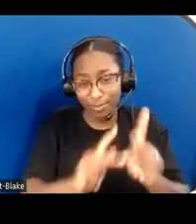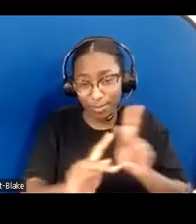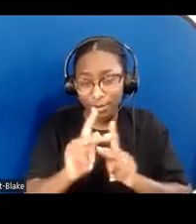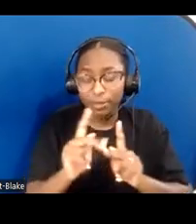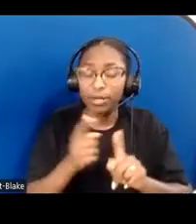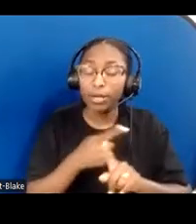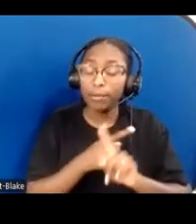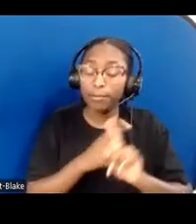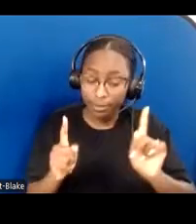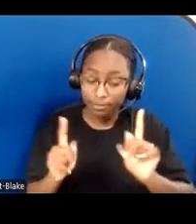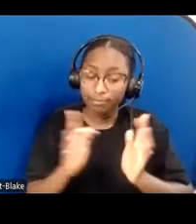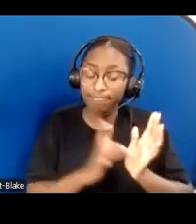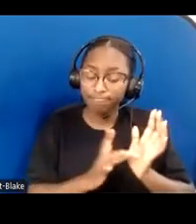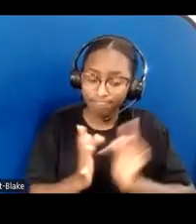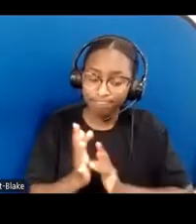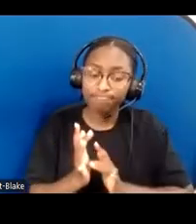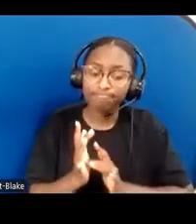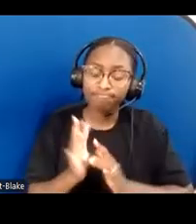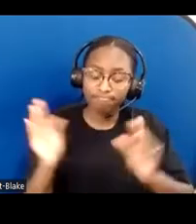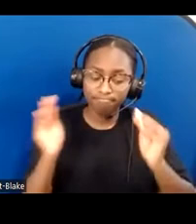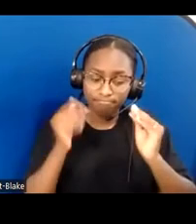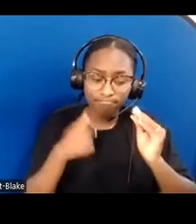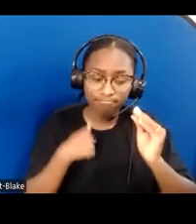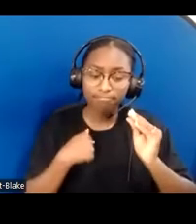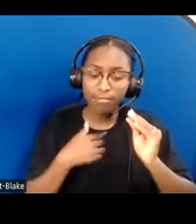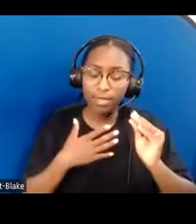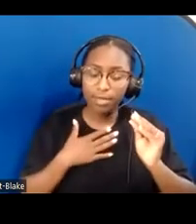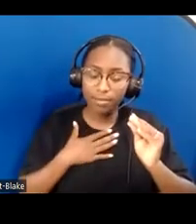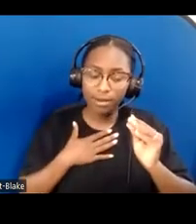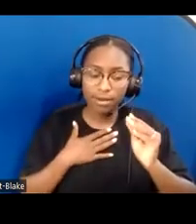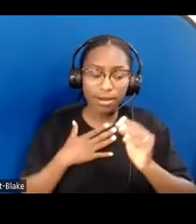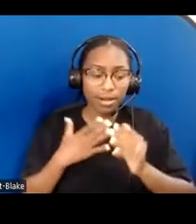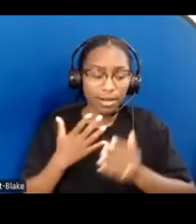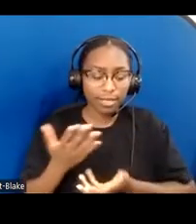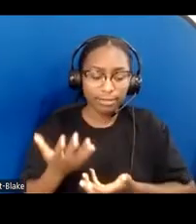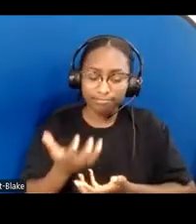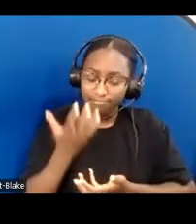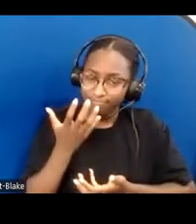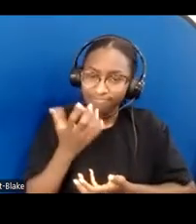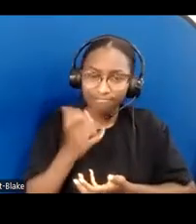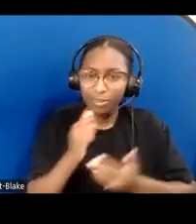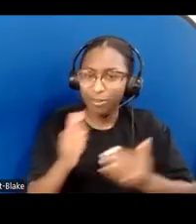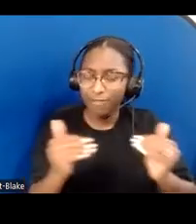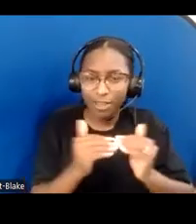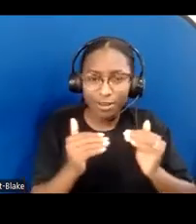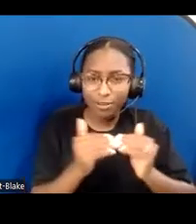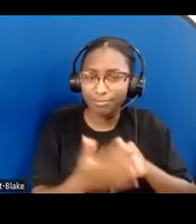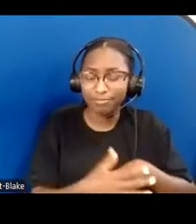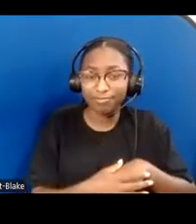is unfair and, in fact, is rooted in ableism. I've never lived with cognitive disabilities